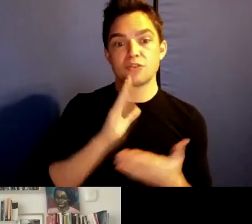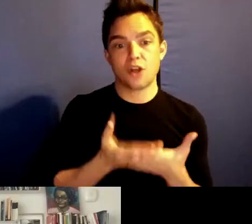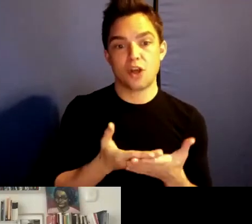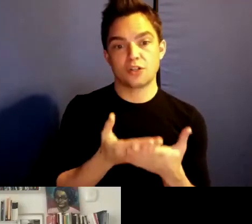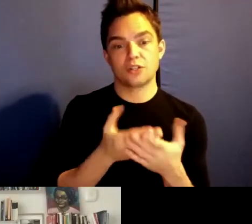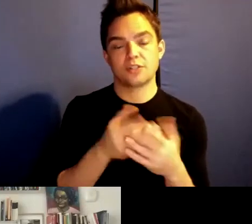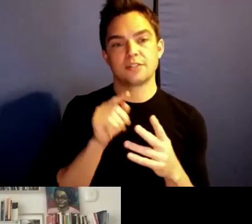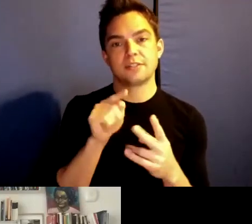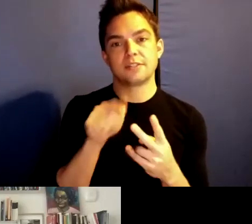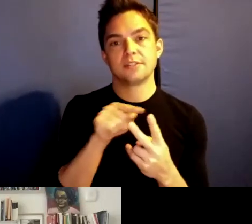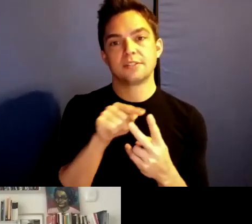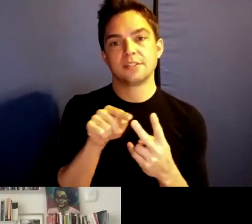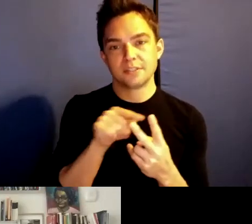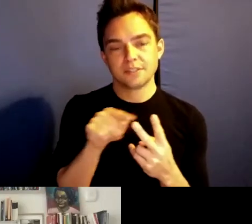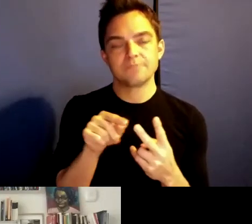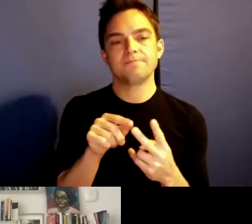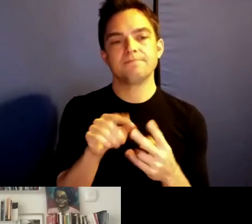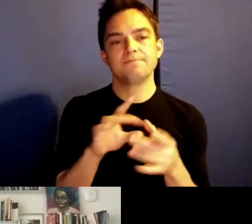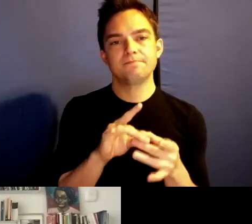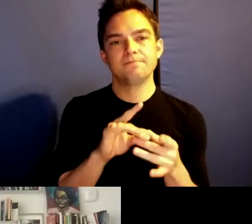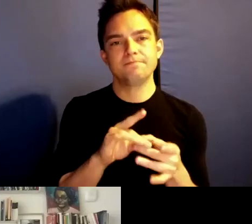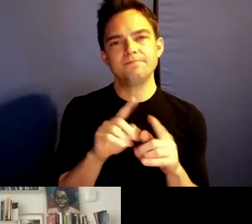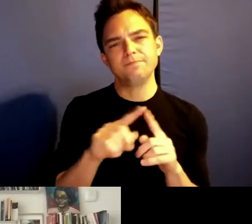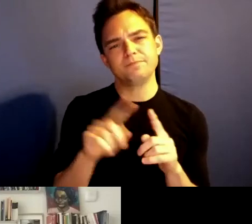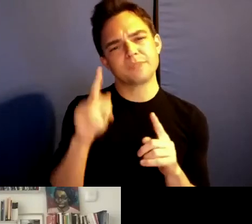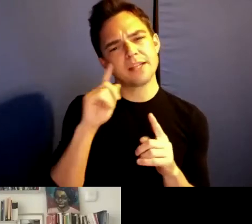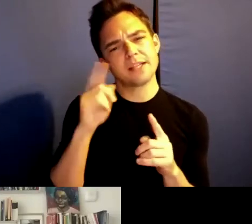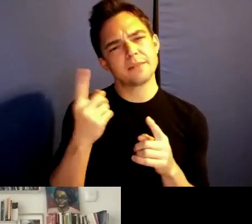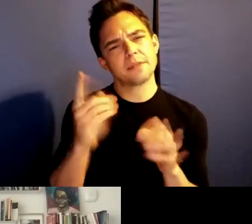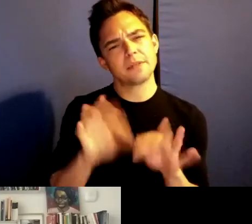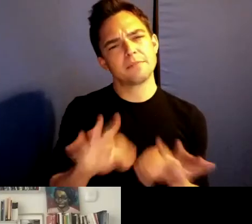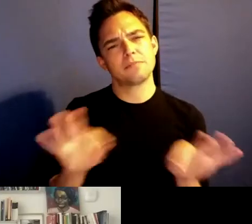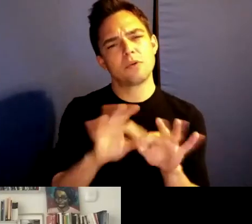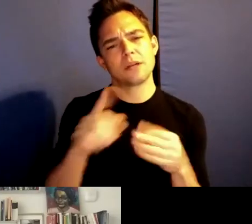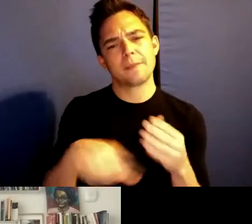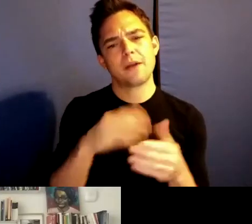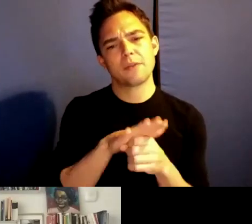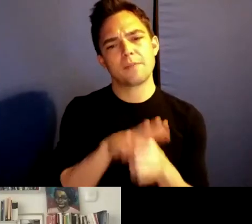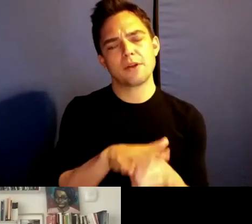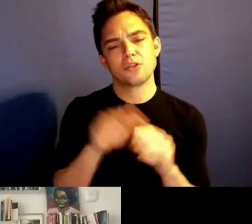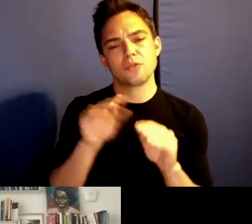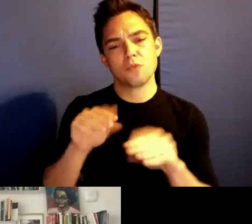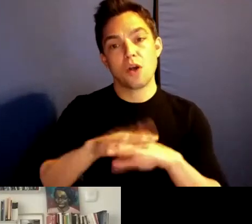I think something that's important about the pressure --